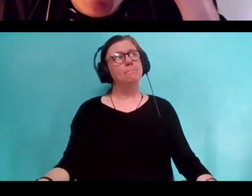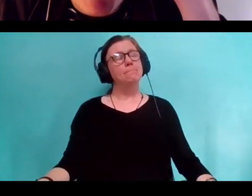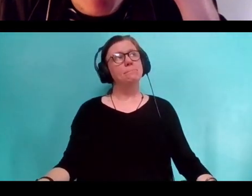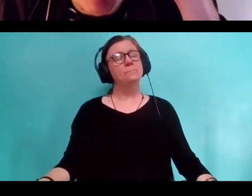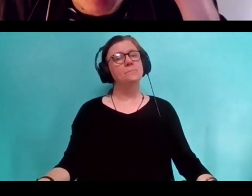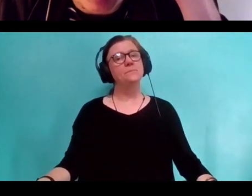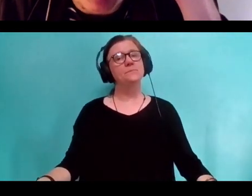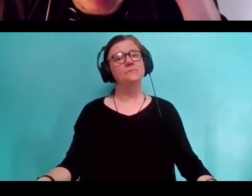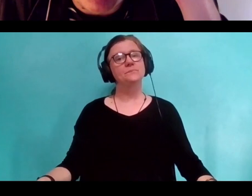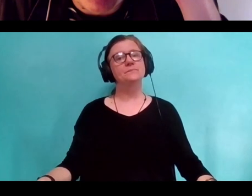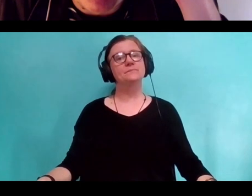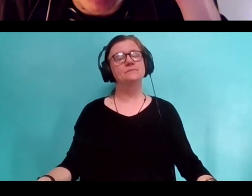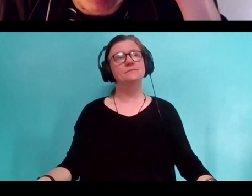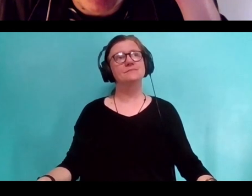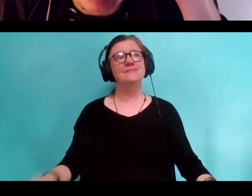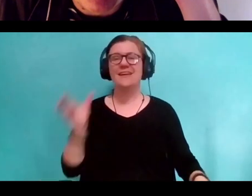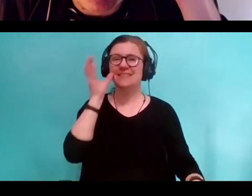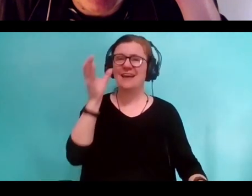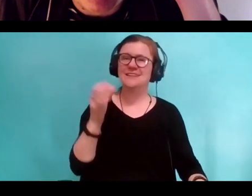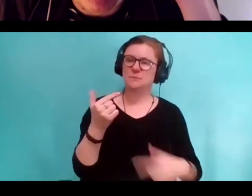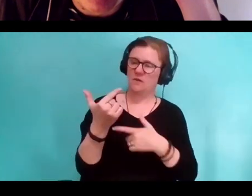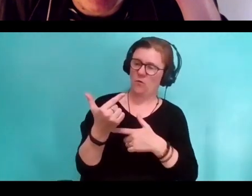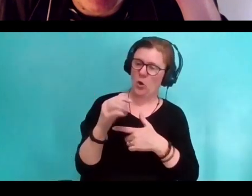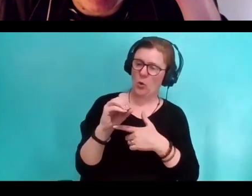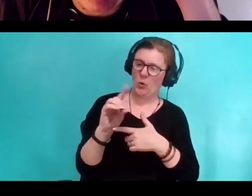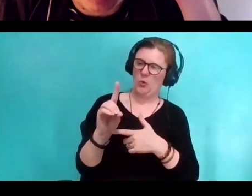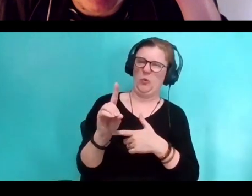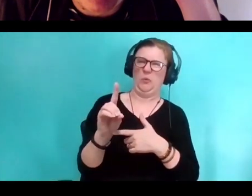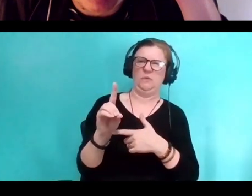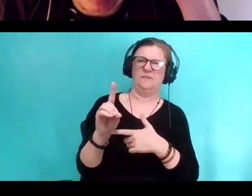I mean, good is such a bugaboo in art criticism.